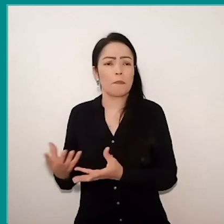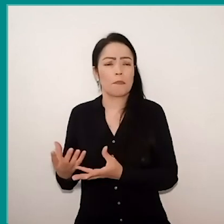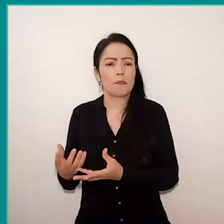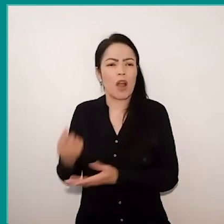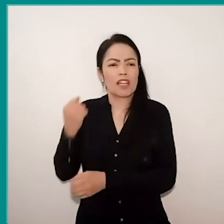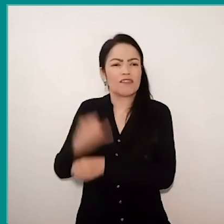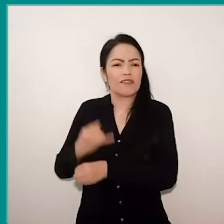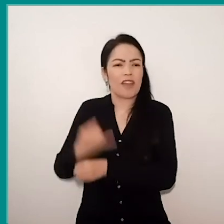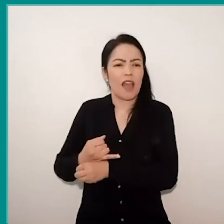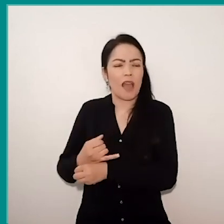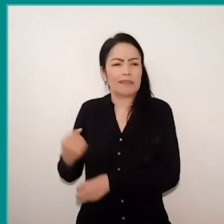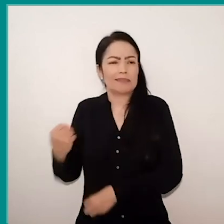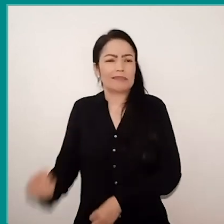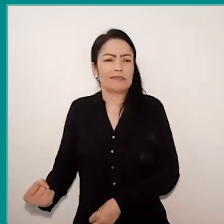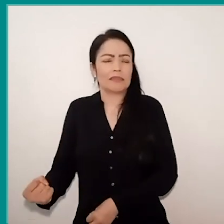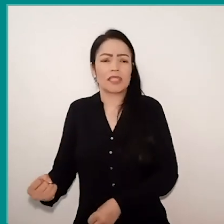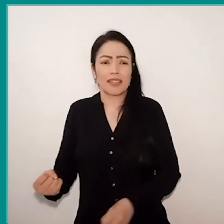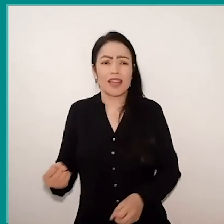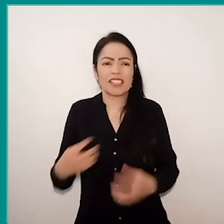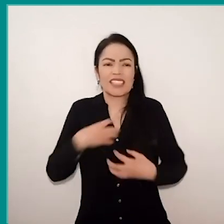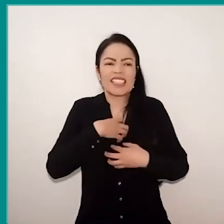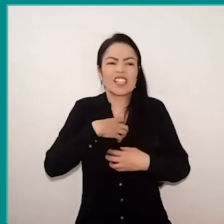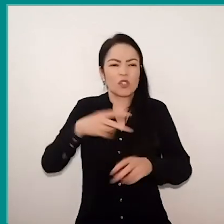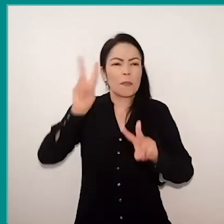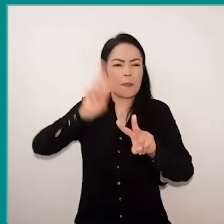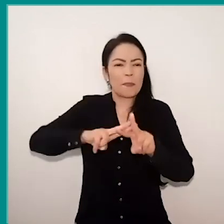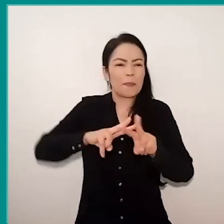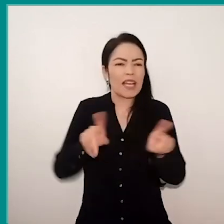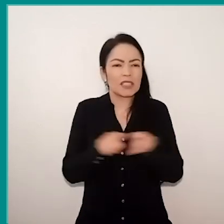this feeling of lack of mobility,